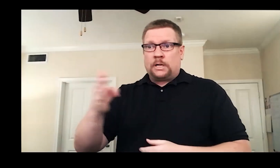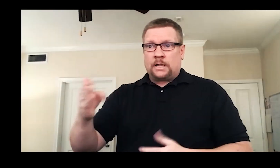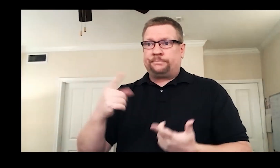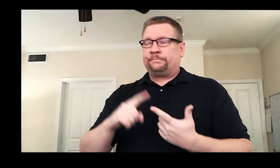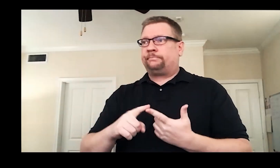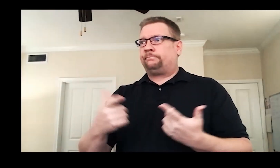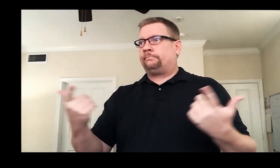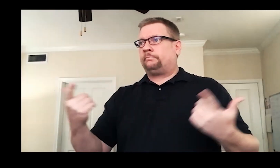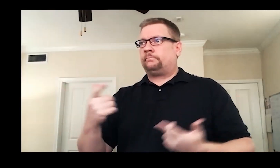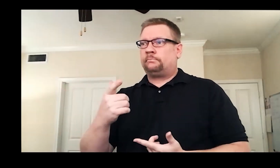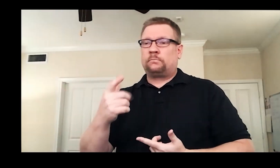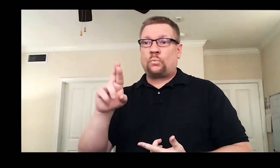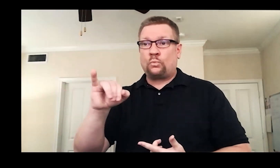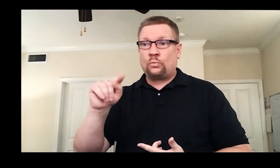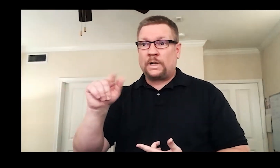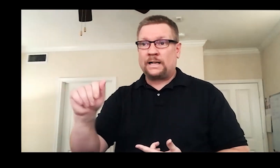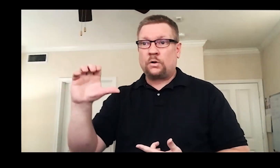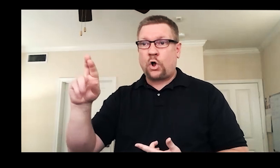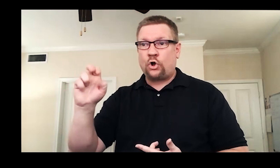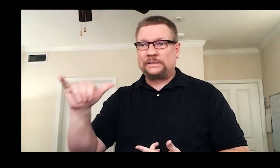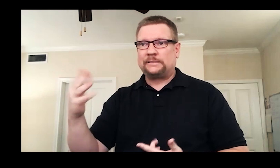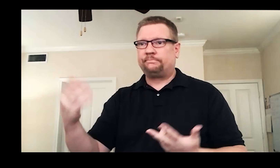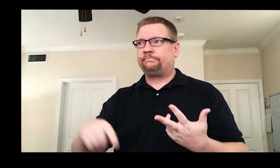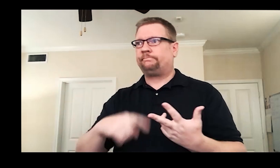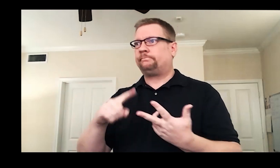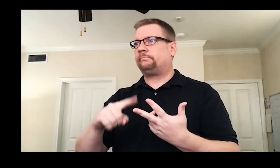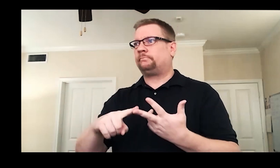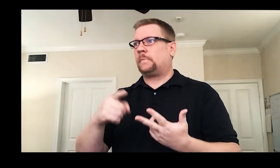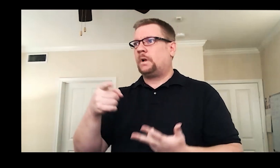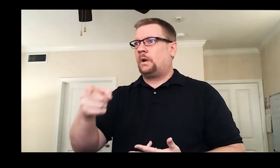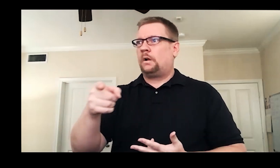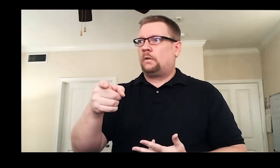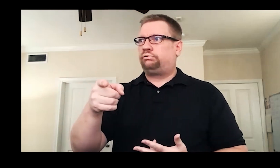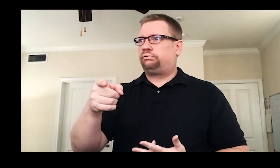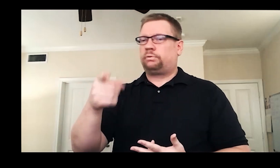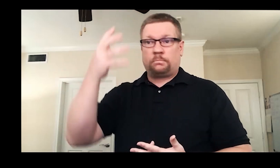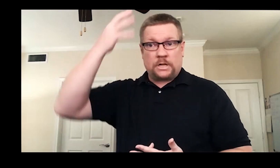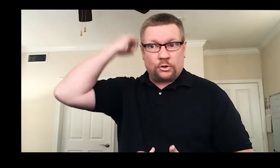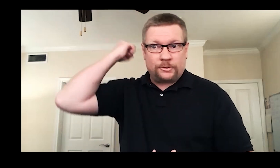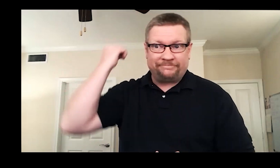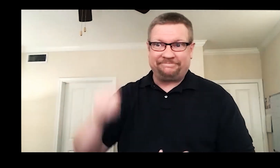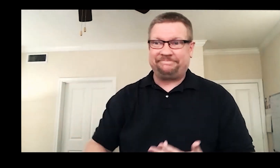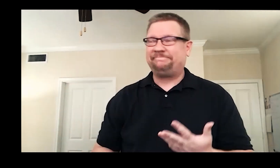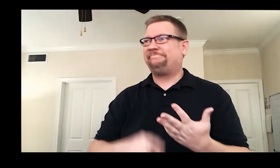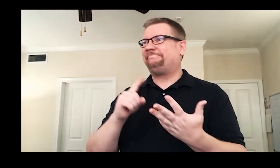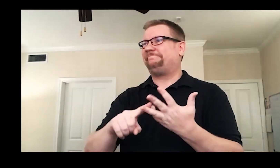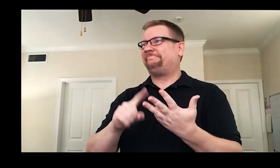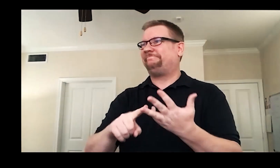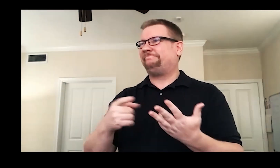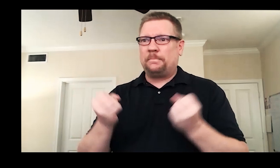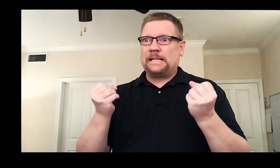Well, Bernard Bragg, Rita Corey, and Peter Cook to name a few.